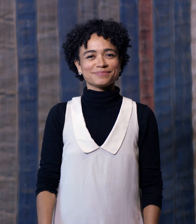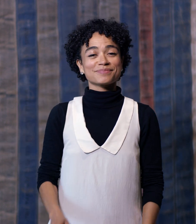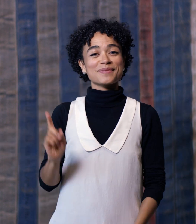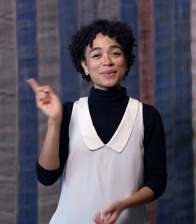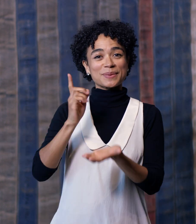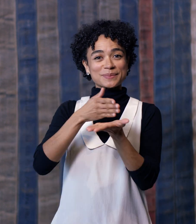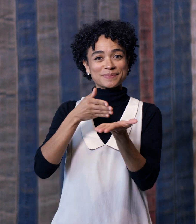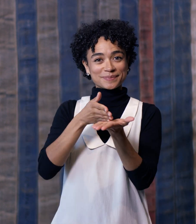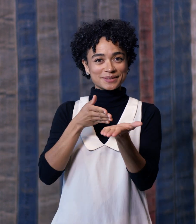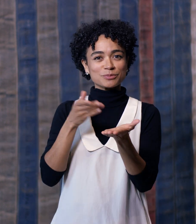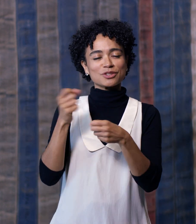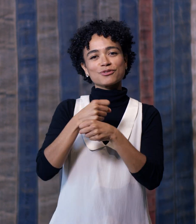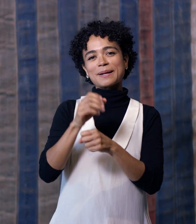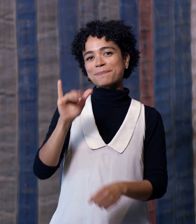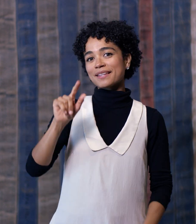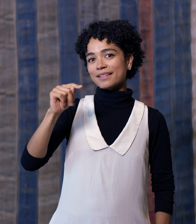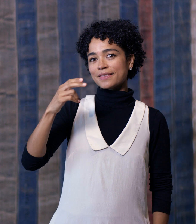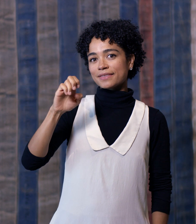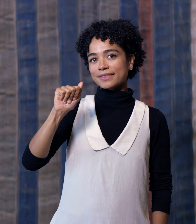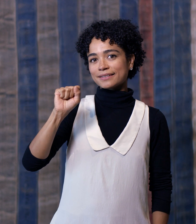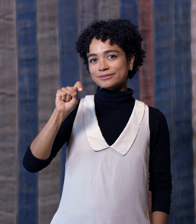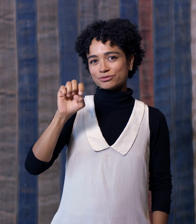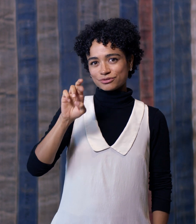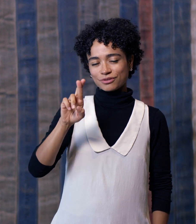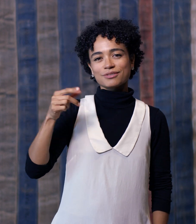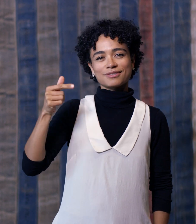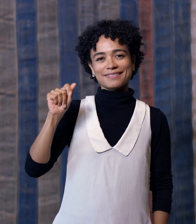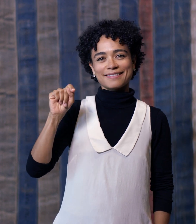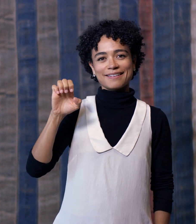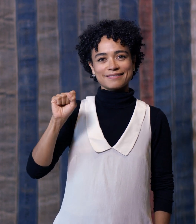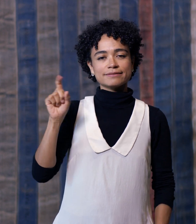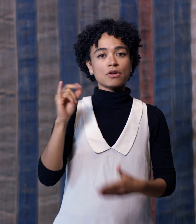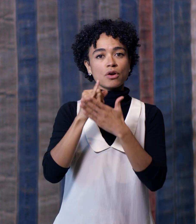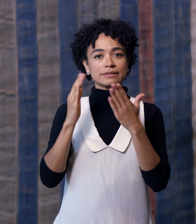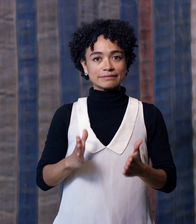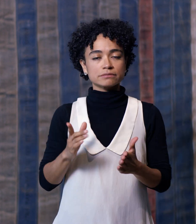This piece was created by artist Theaster Gates.